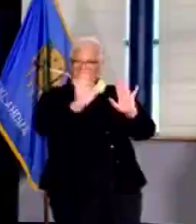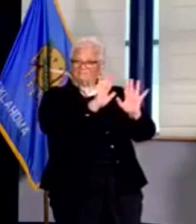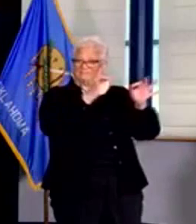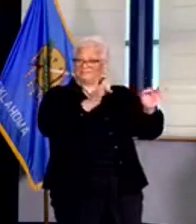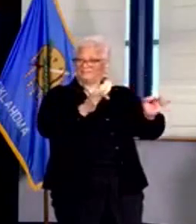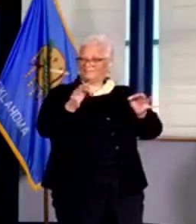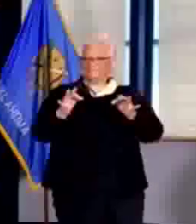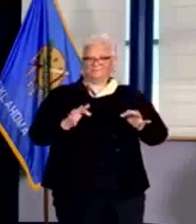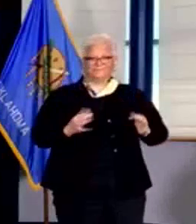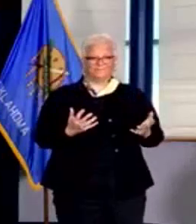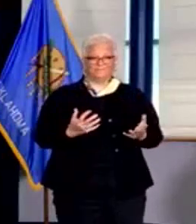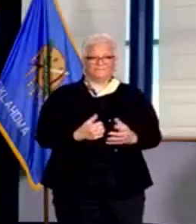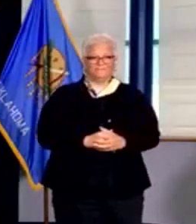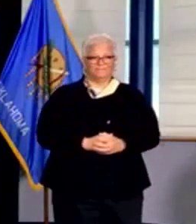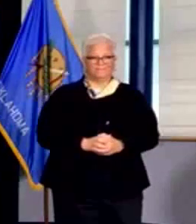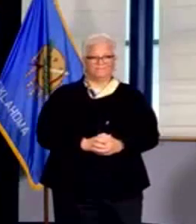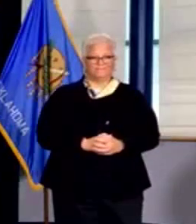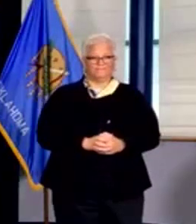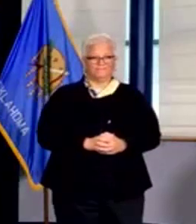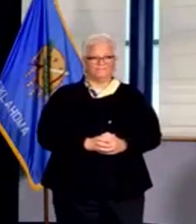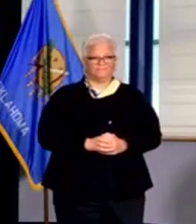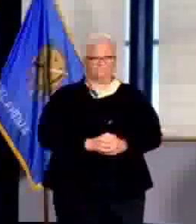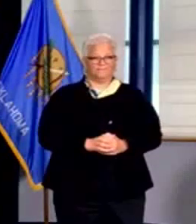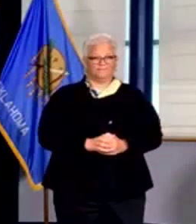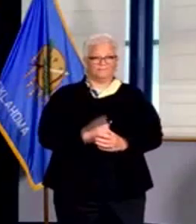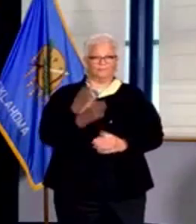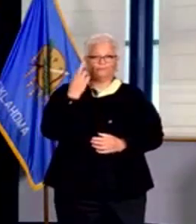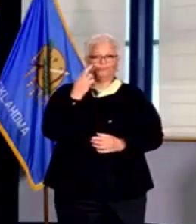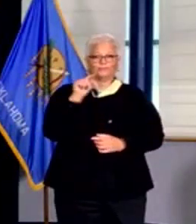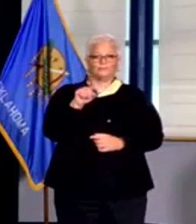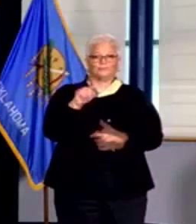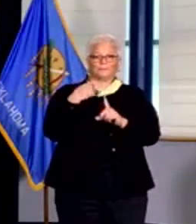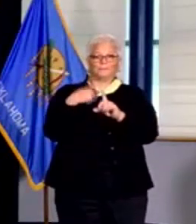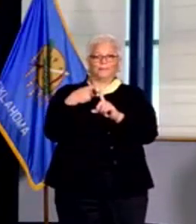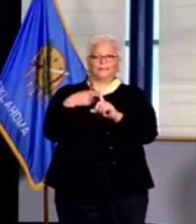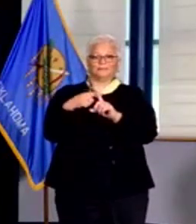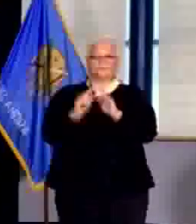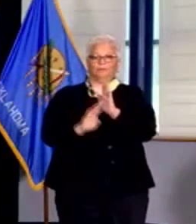and funerals and family gatherings and bars and other things like that that are causing